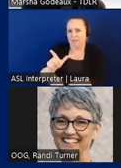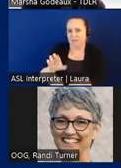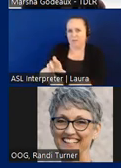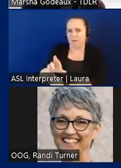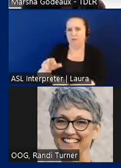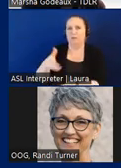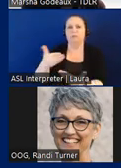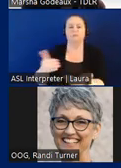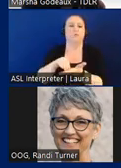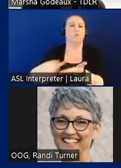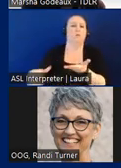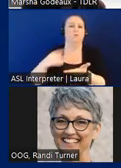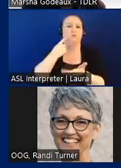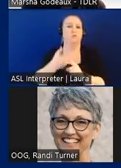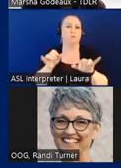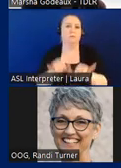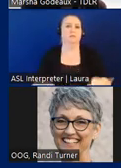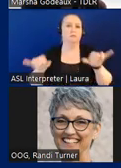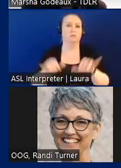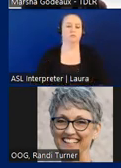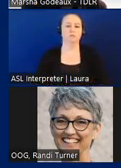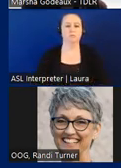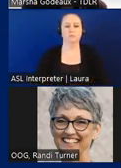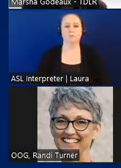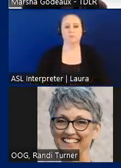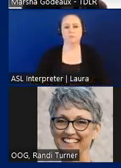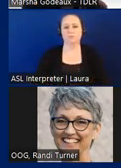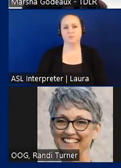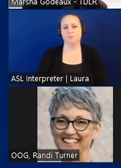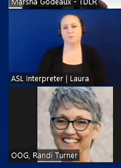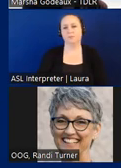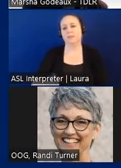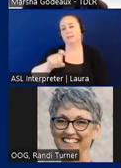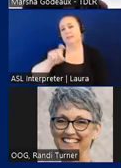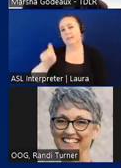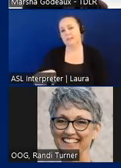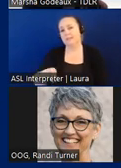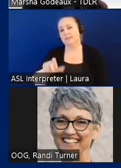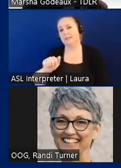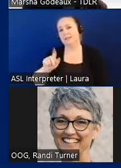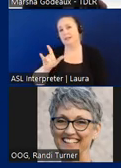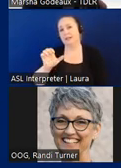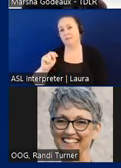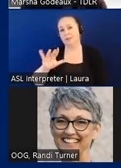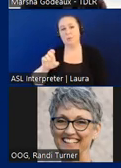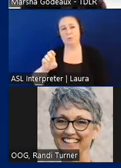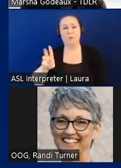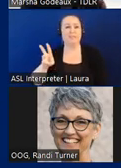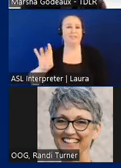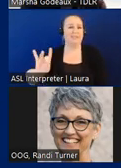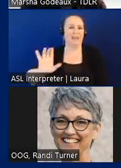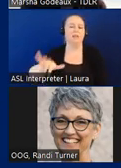standards the texas administrative code 68 are where we refer to what we refer to as our rules